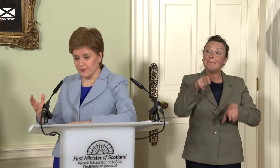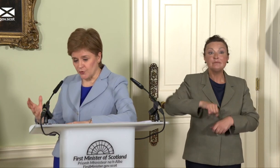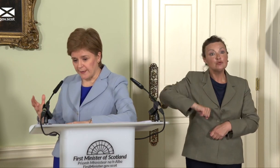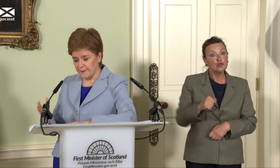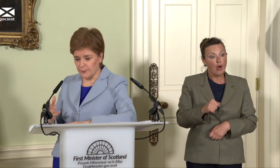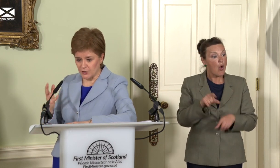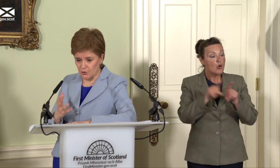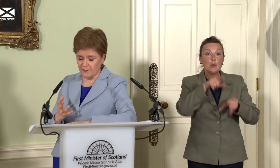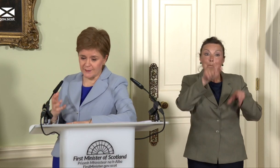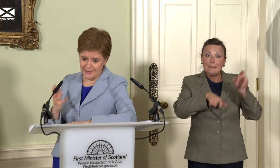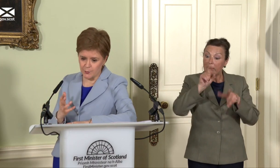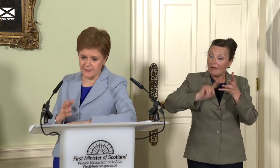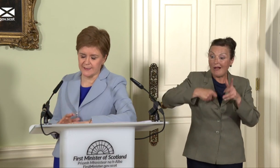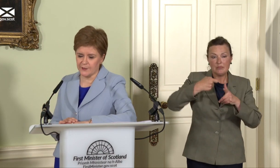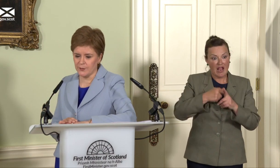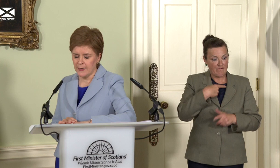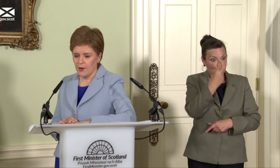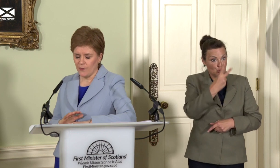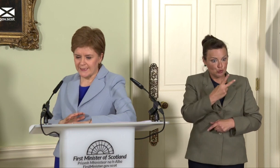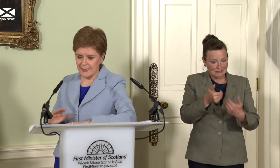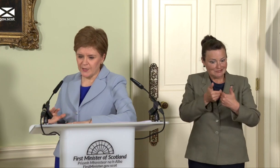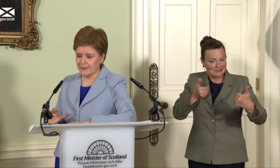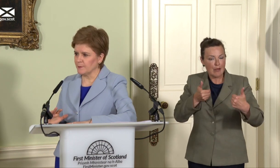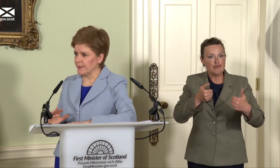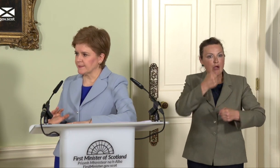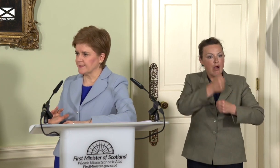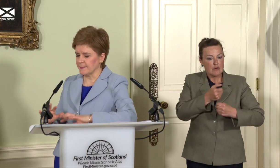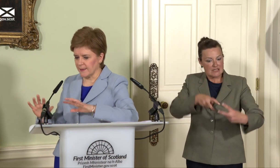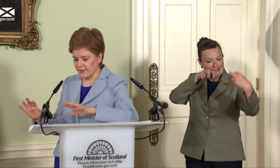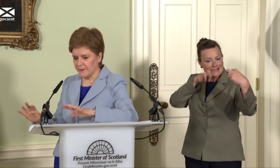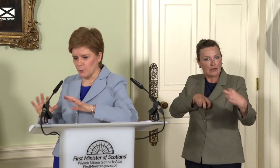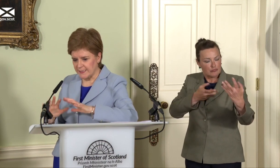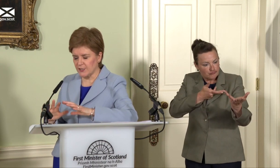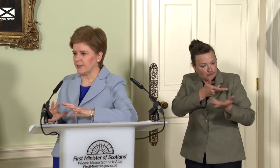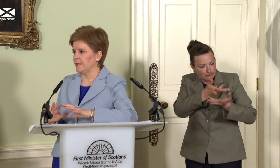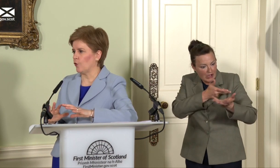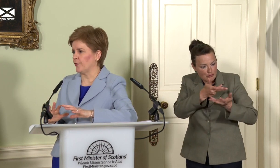UK if we had two governments able to sit down on that democratic basis and agree that we disagree on the